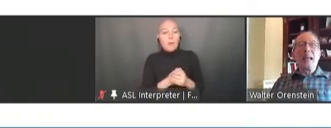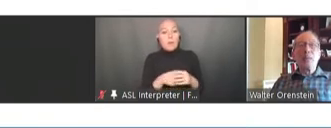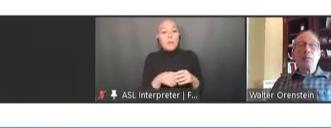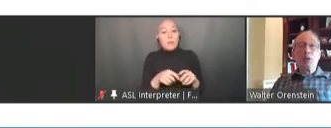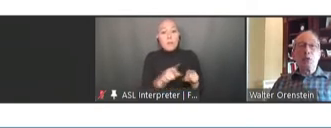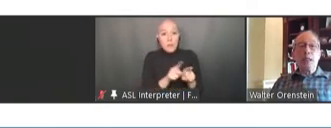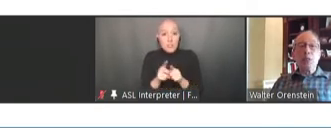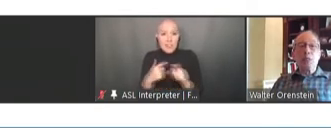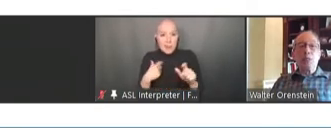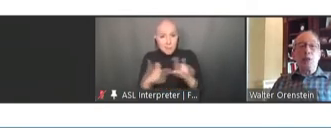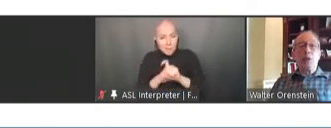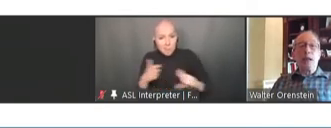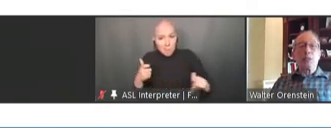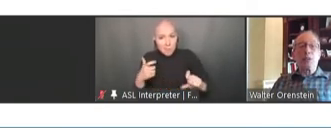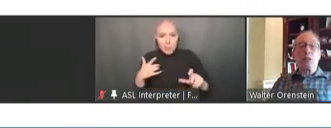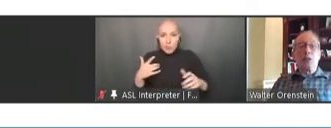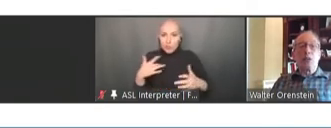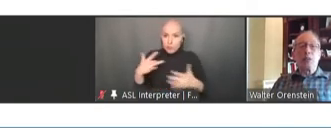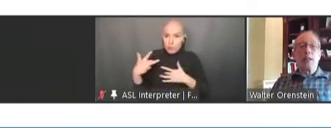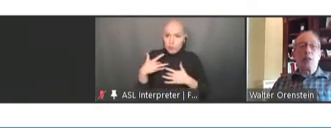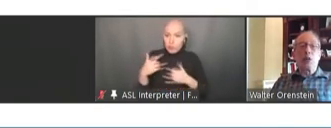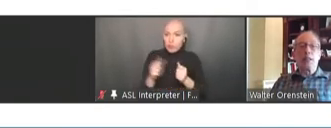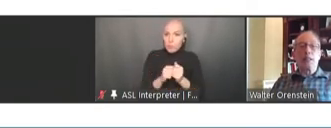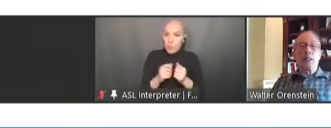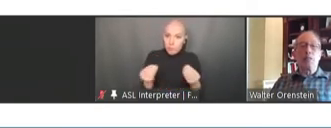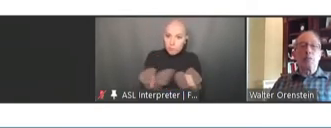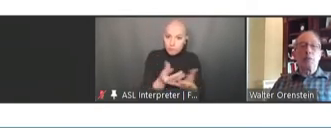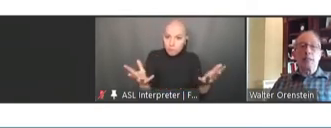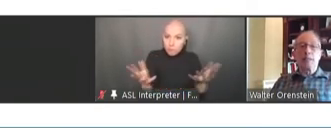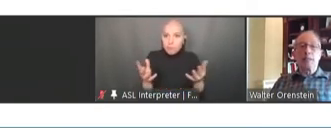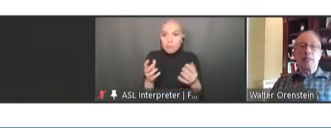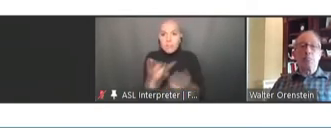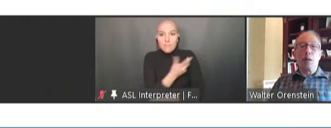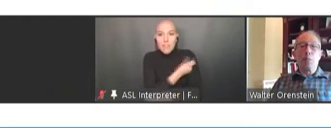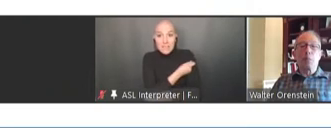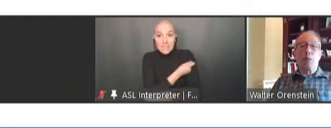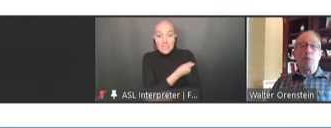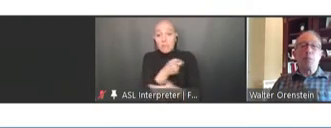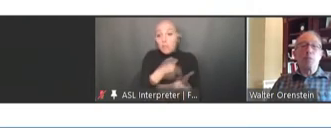administration of vaccine costs that were not covered, particularly, public problems,